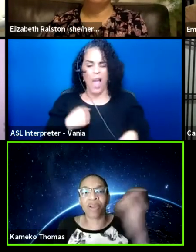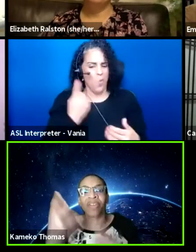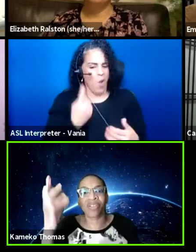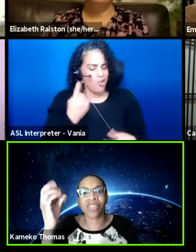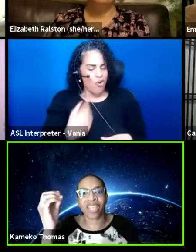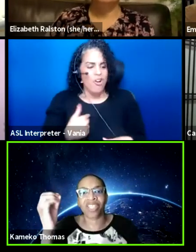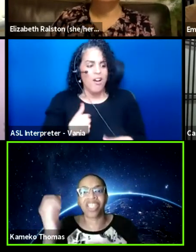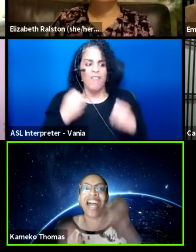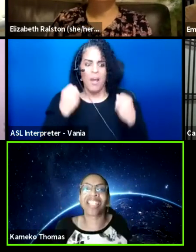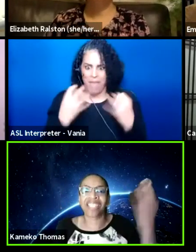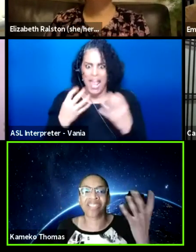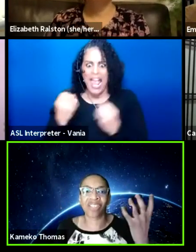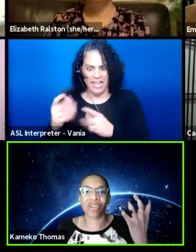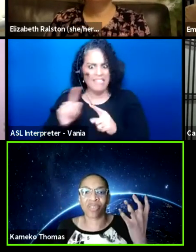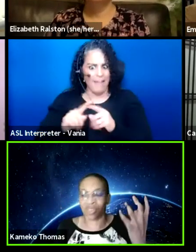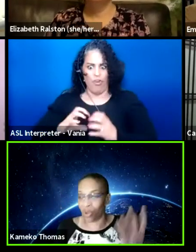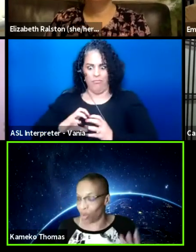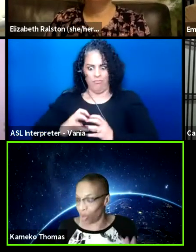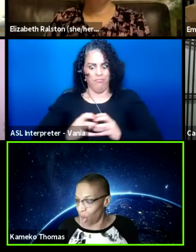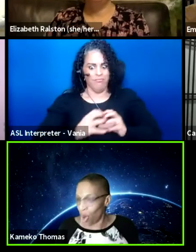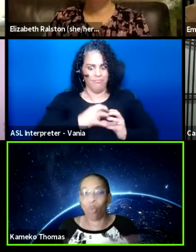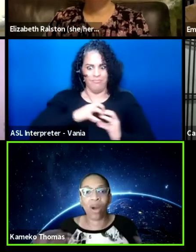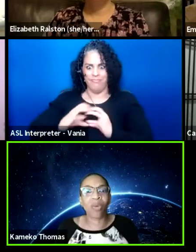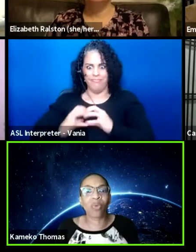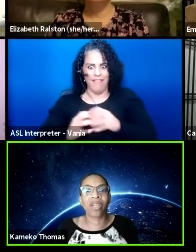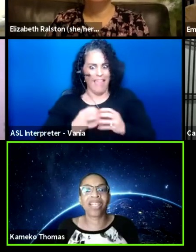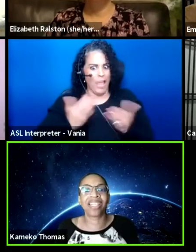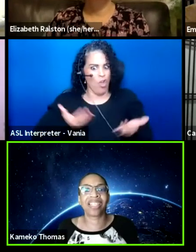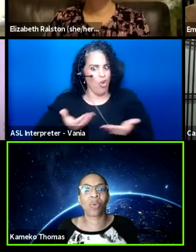of intersectionality spheres, so what would,